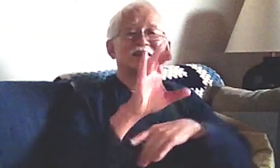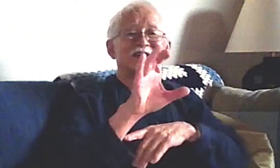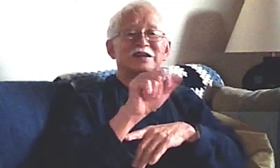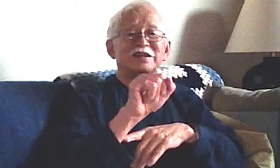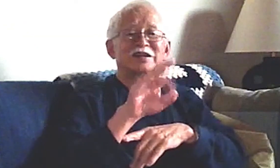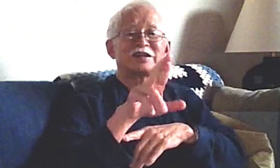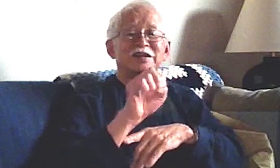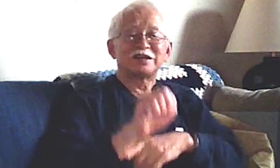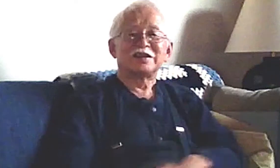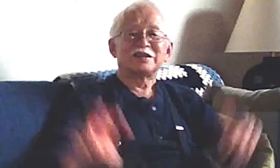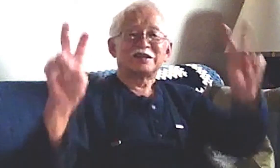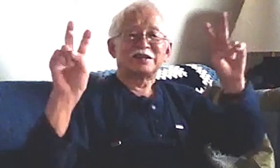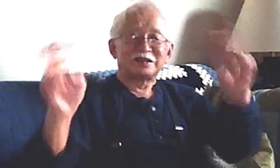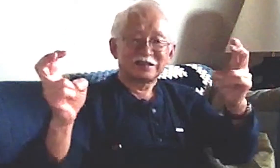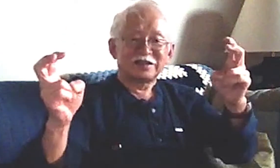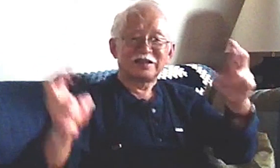Claire said: